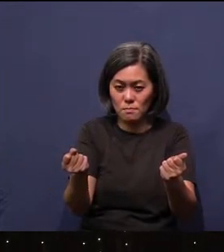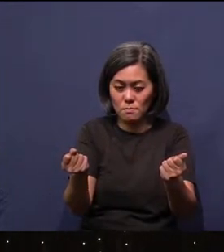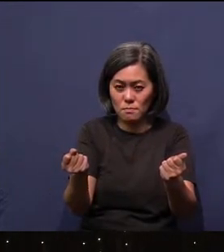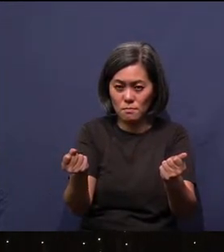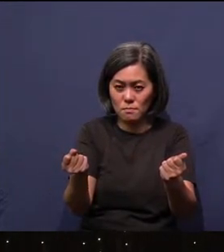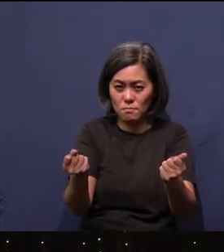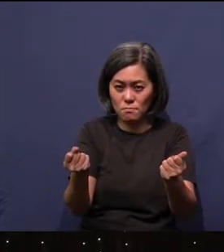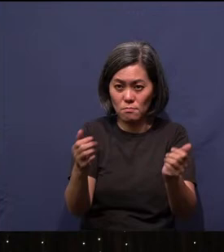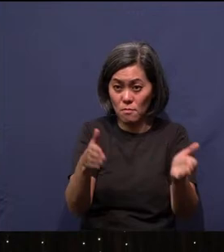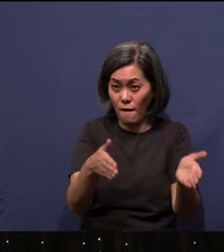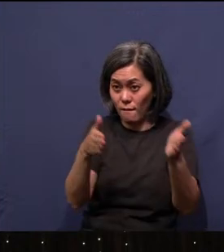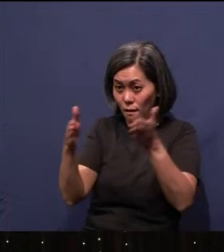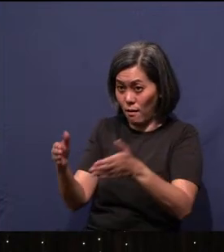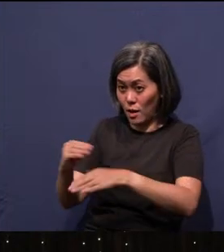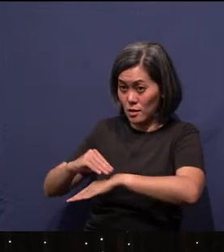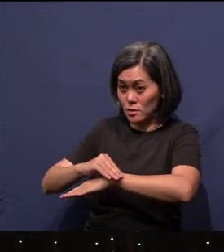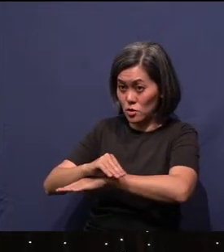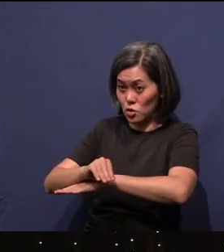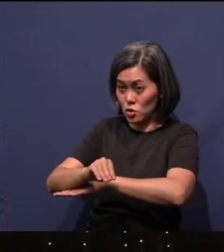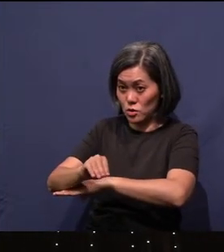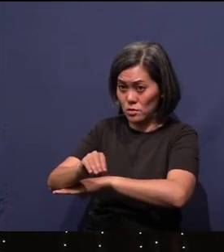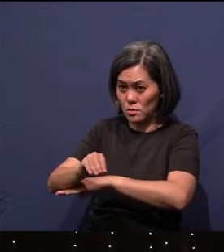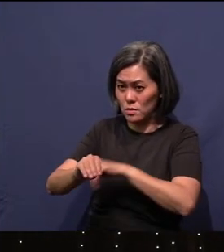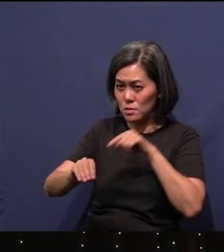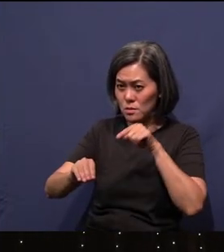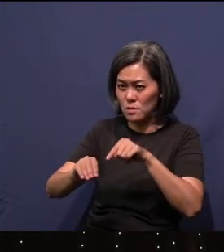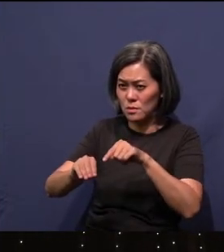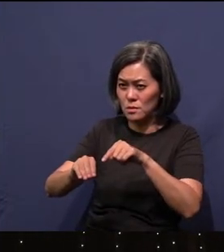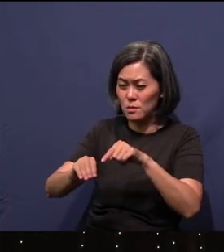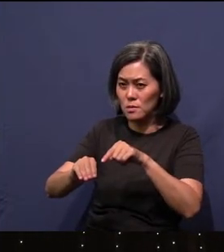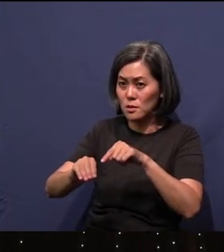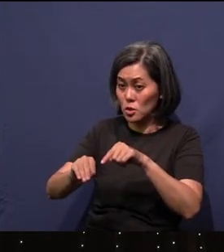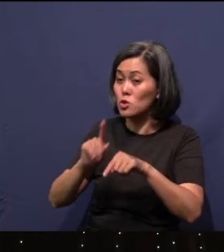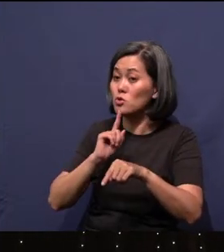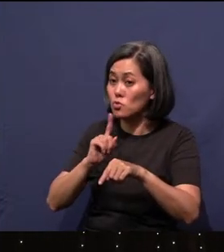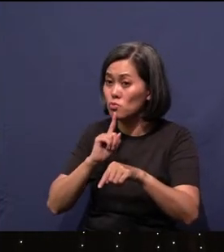For the serpent… then you say, aiyah, so depressing. It is true. It is depressing. Man